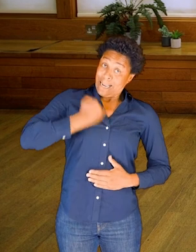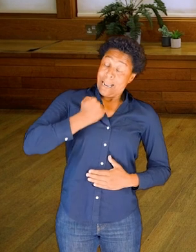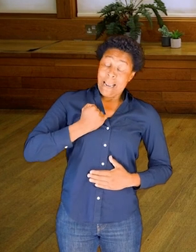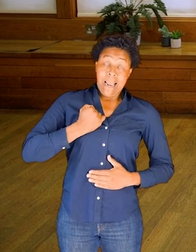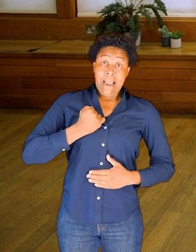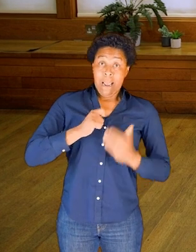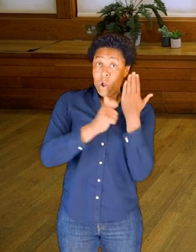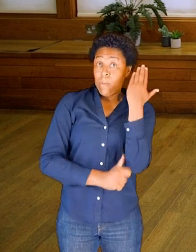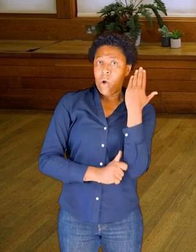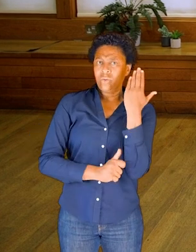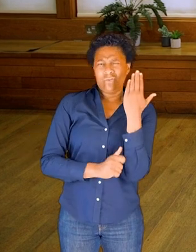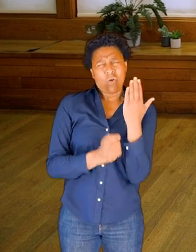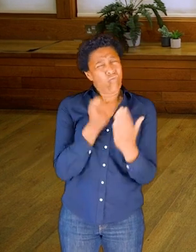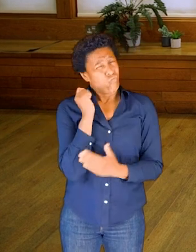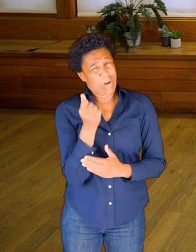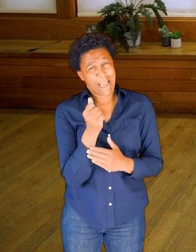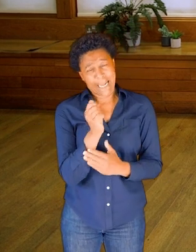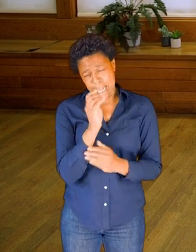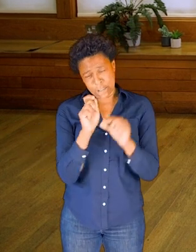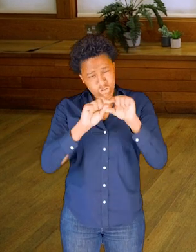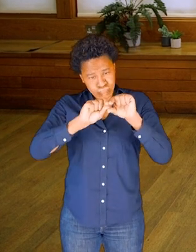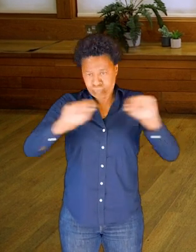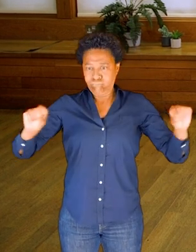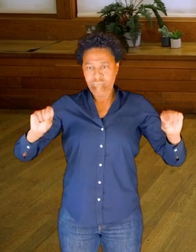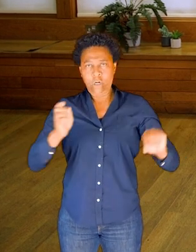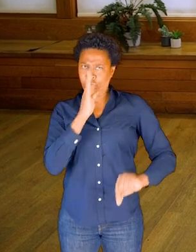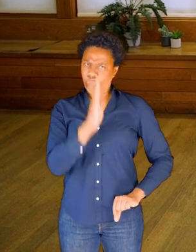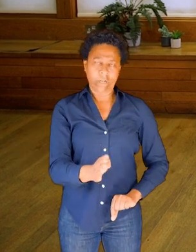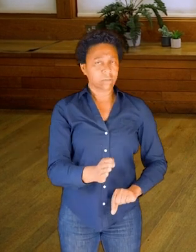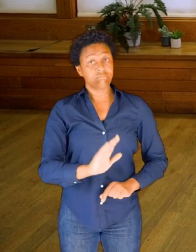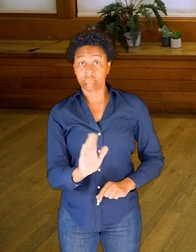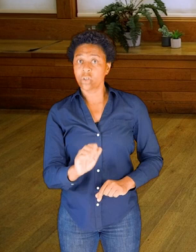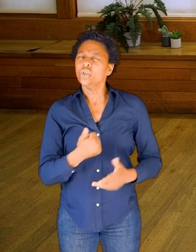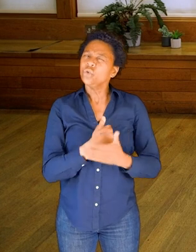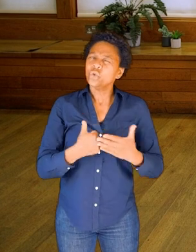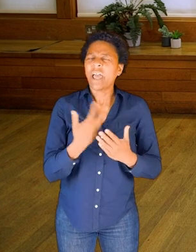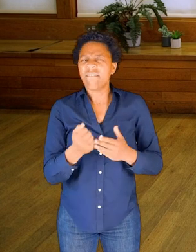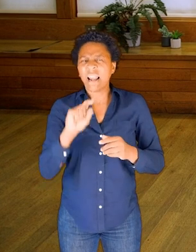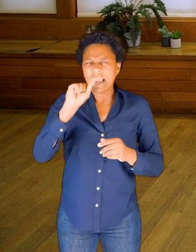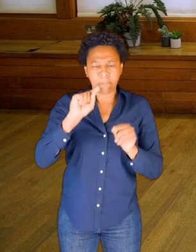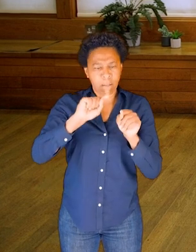They have some curves and bends in the length of them.